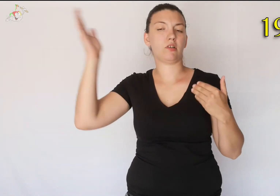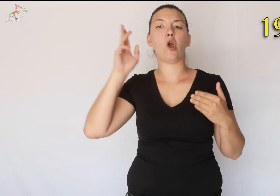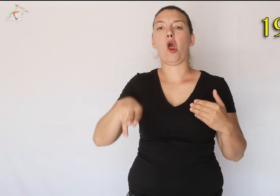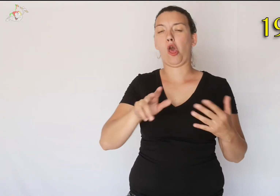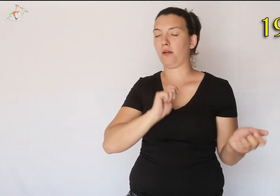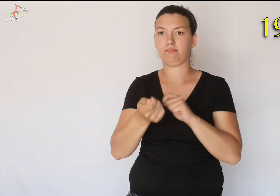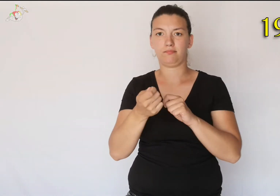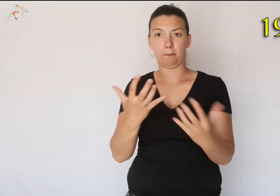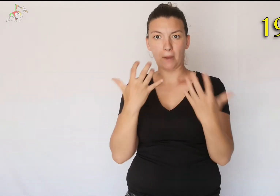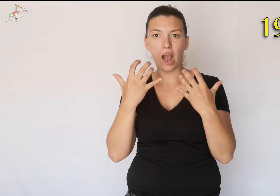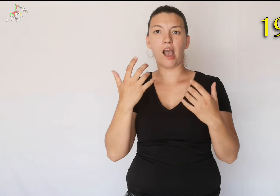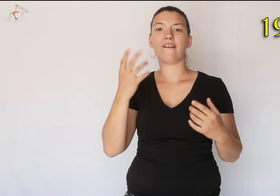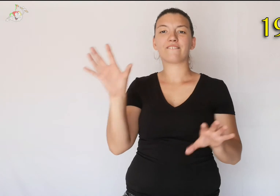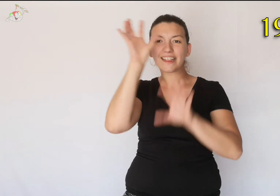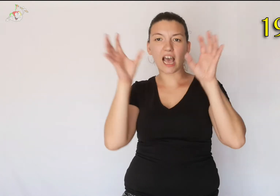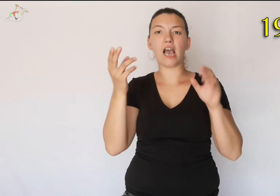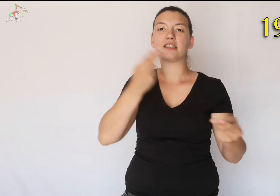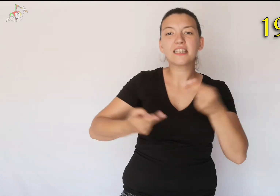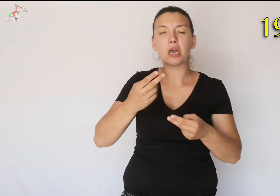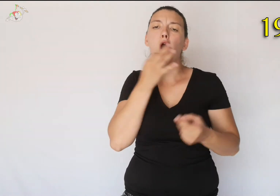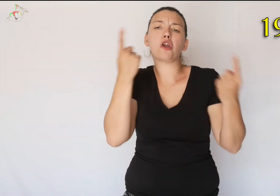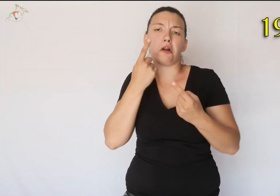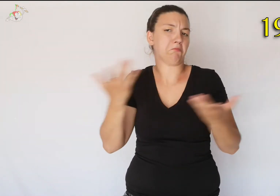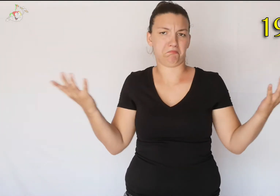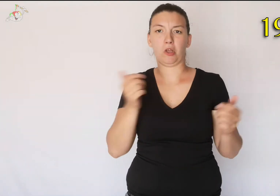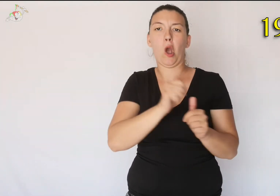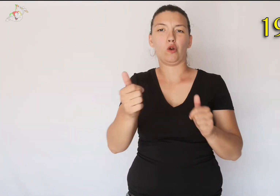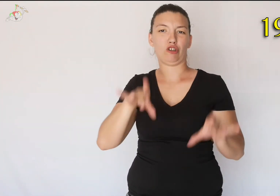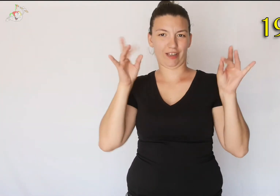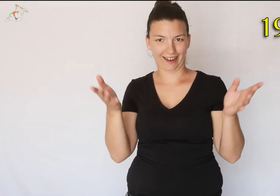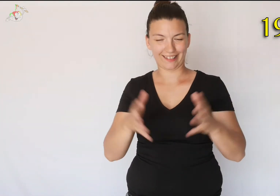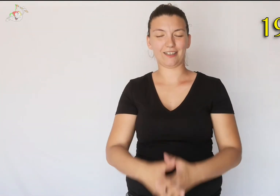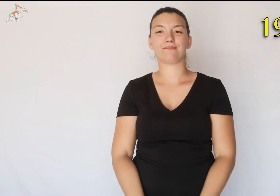began to be colored, with patterns and designs, or even normal, according to everyone's choice.